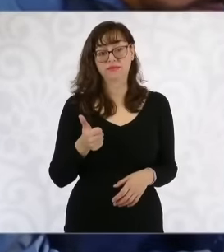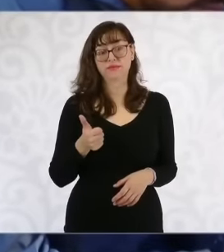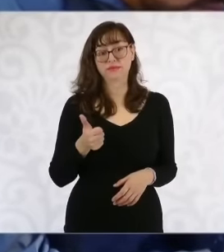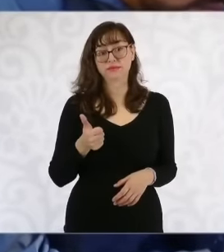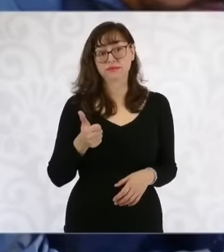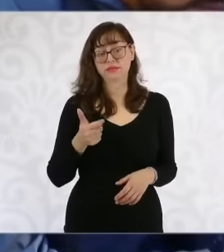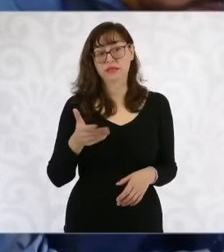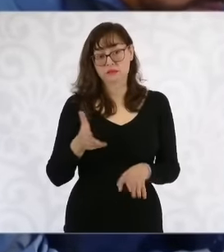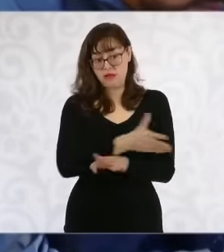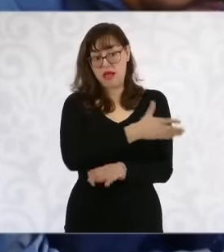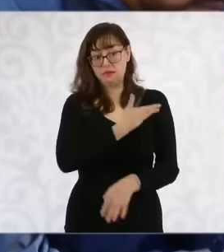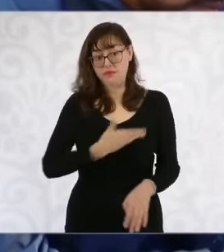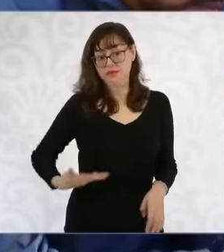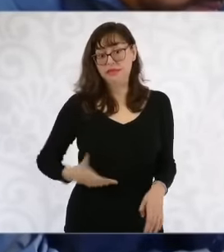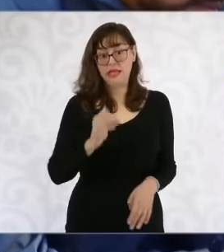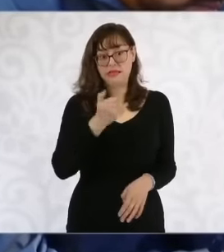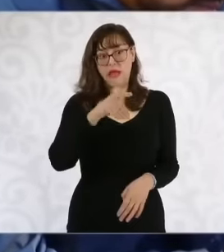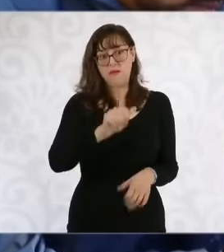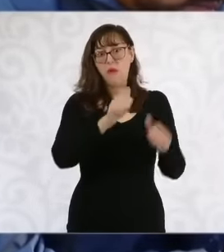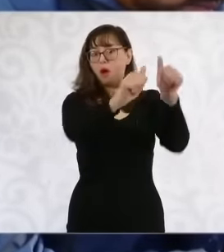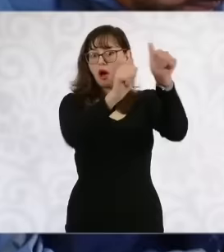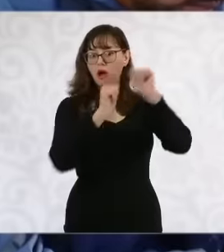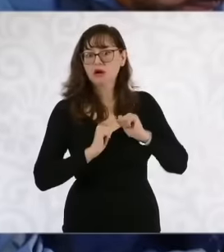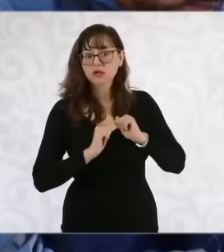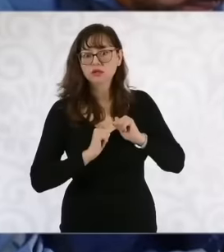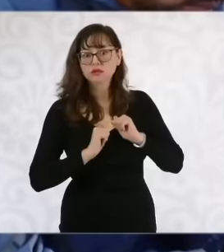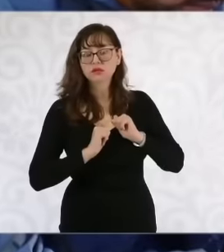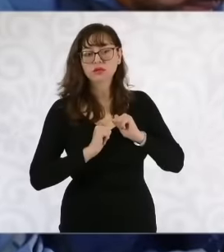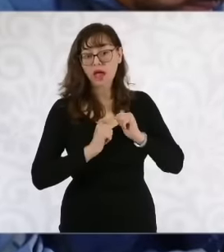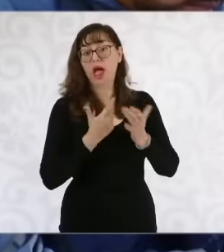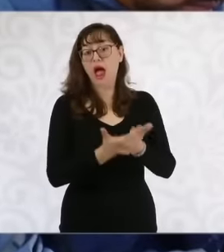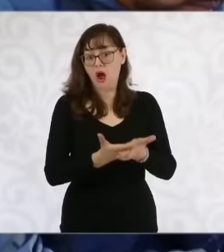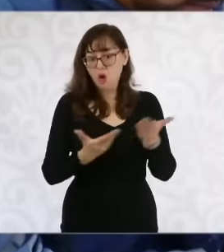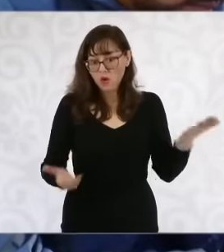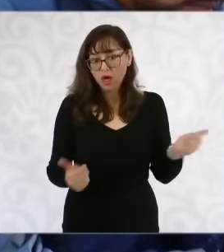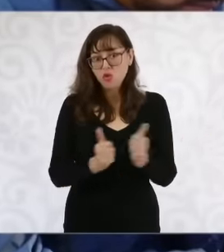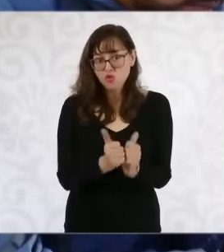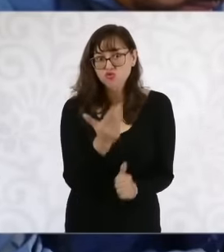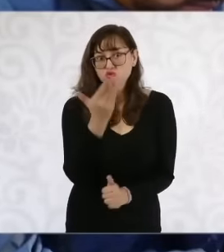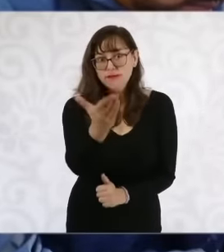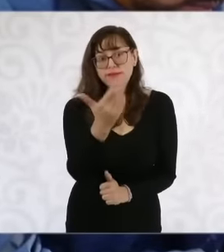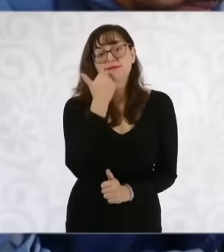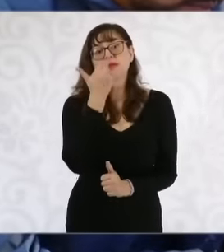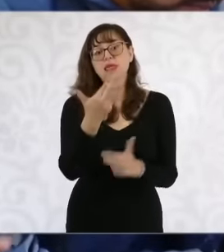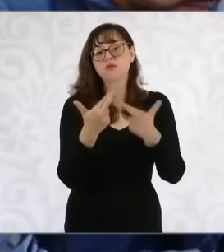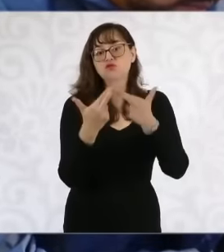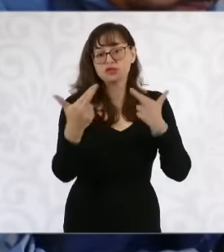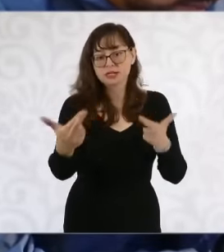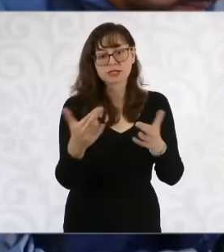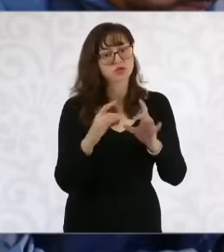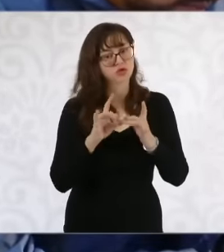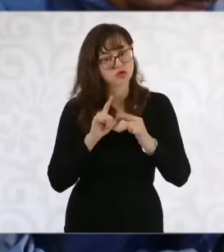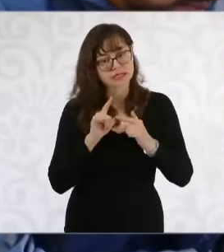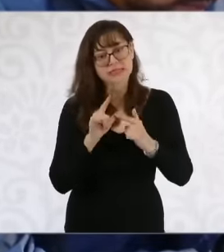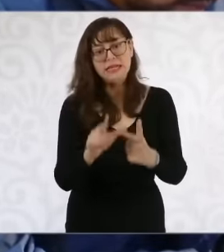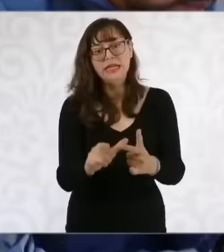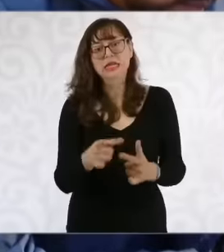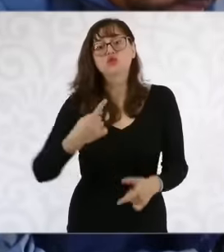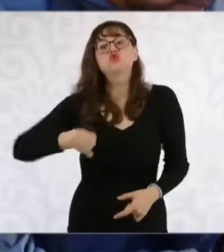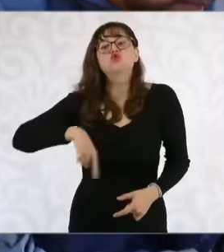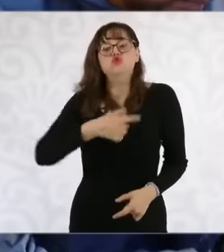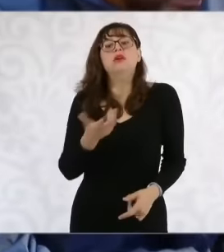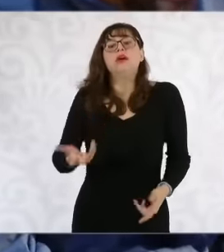in this type of relationship and that they tell us What do we do? We are all willing to work,